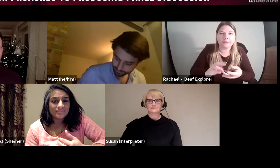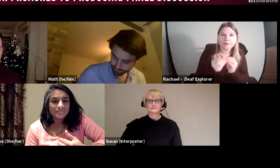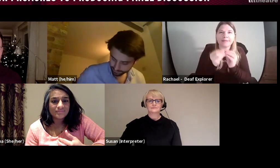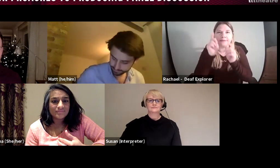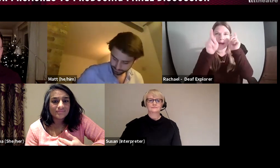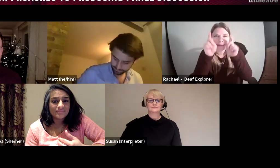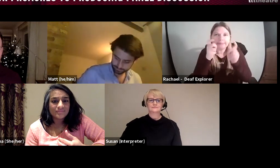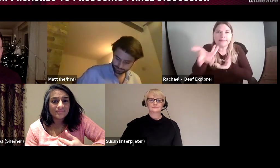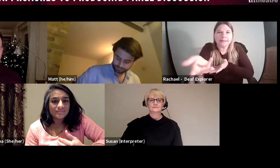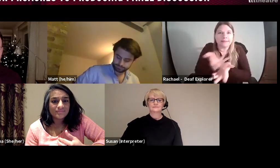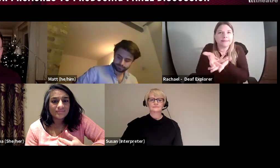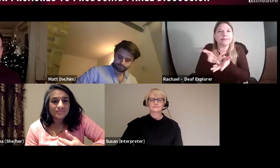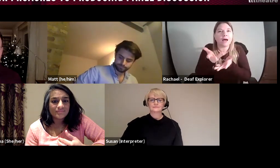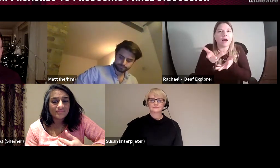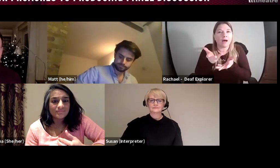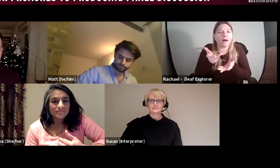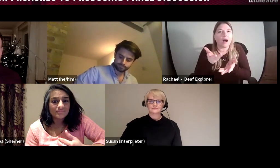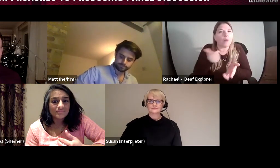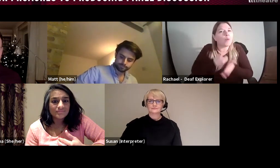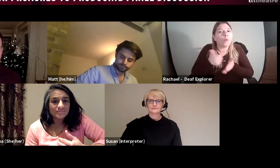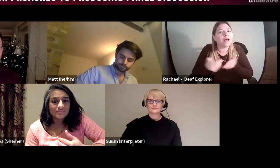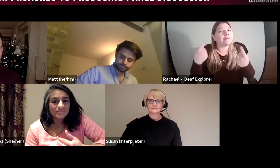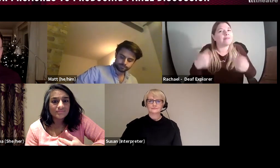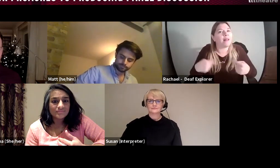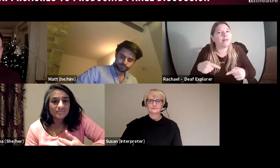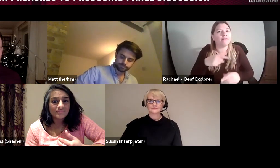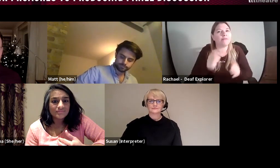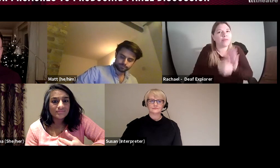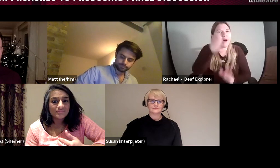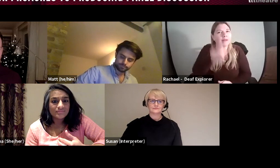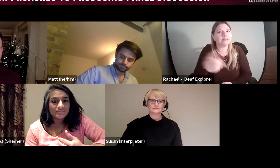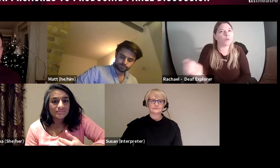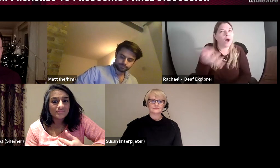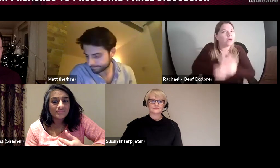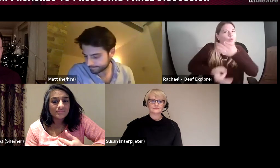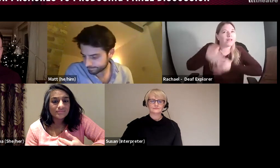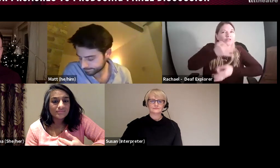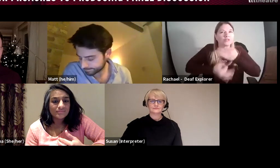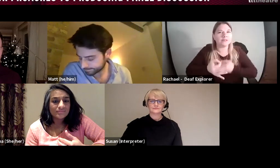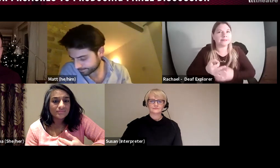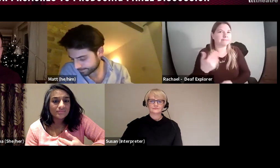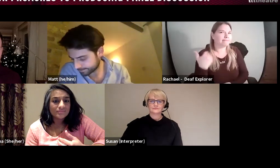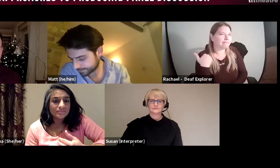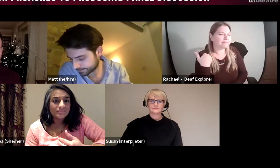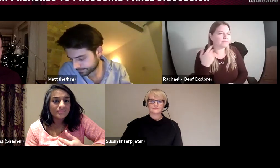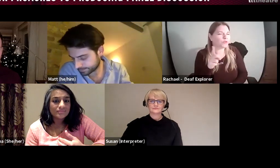with the artists, to get to what they're wanting to create, and I think I'm always available for my